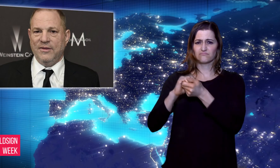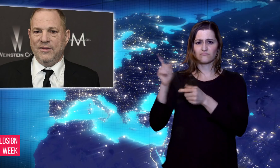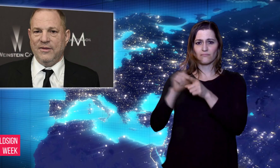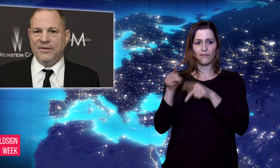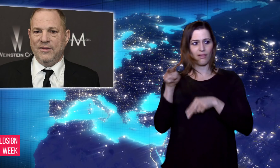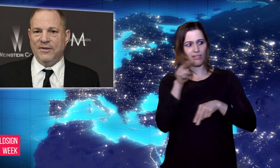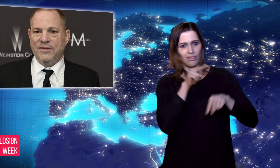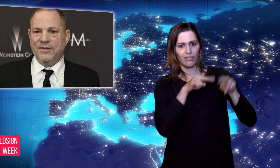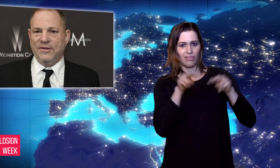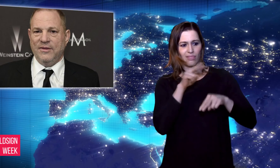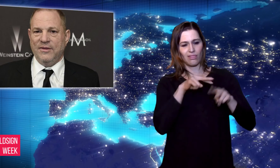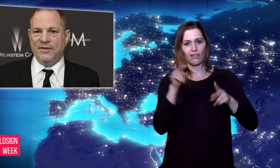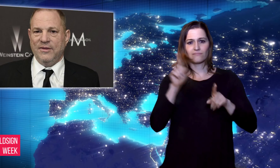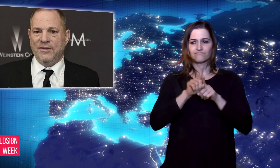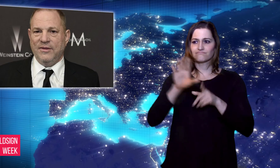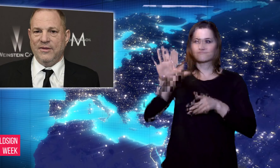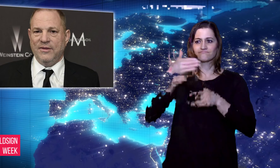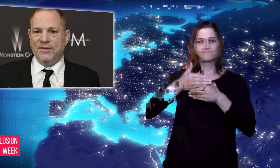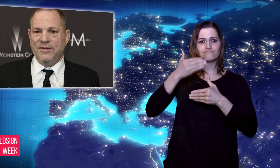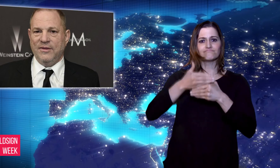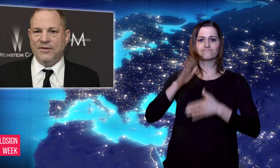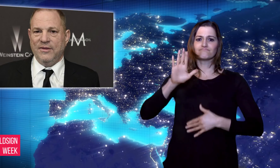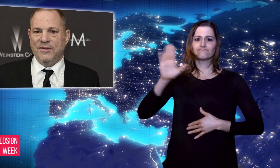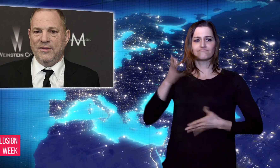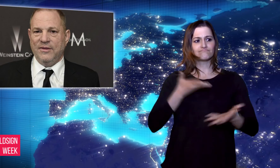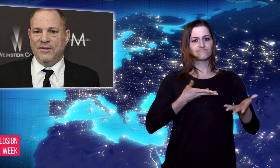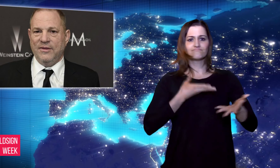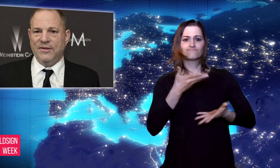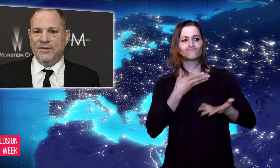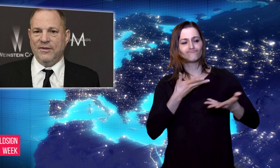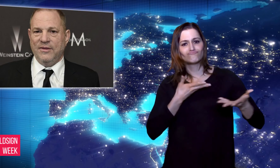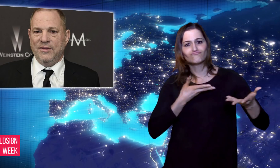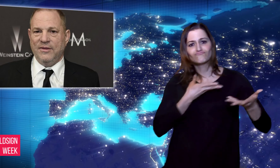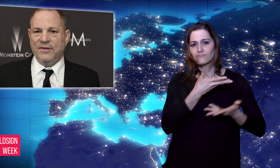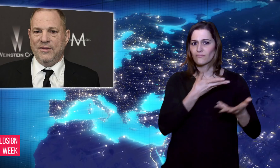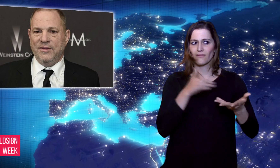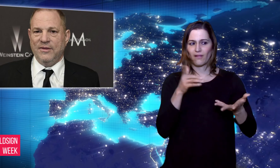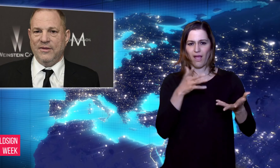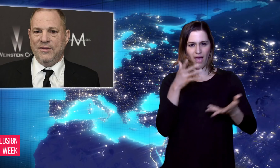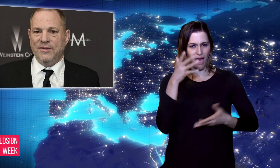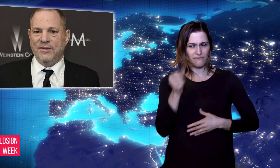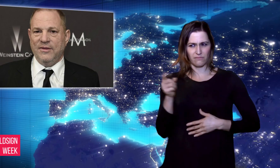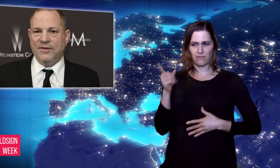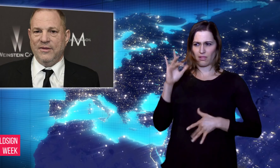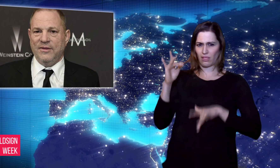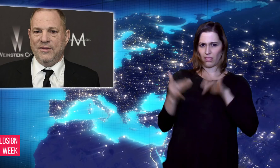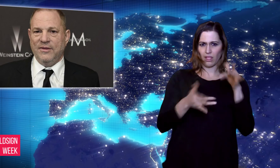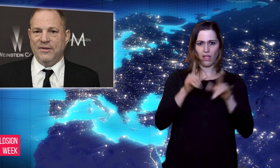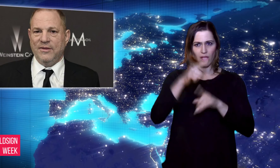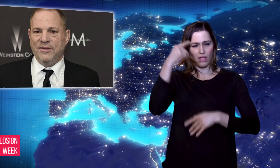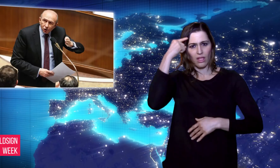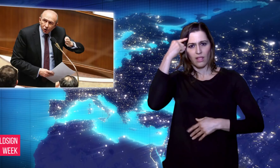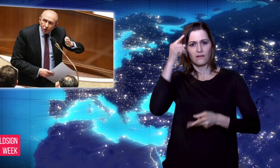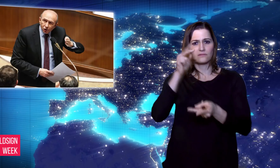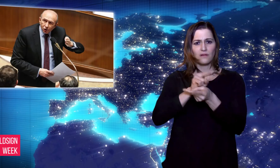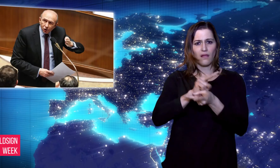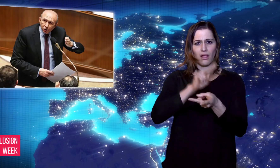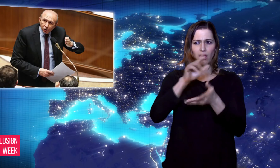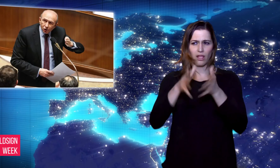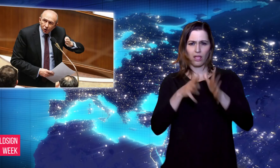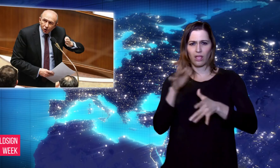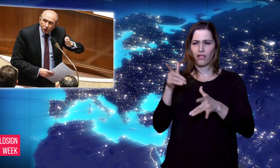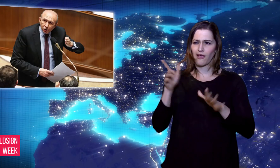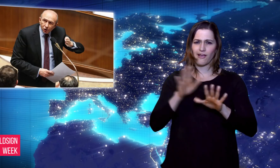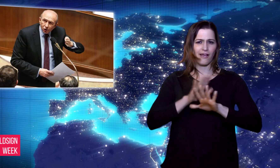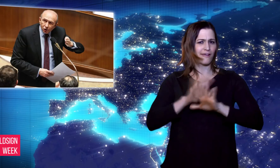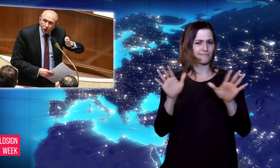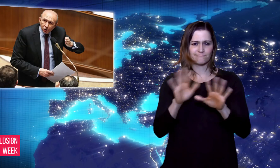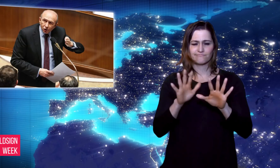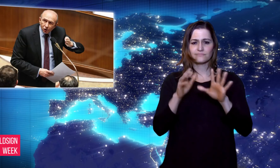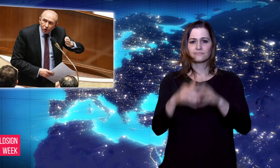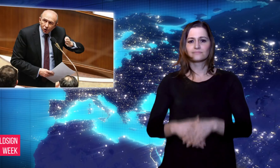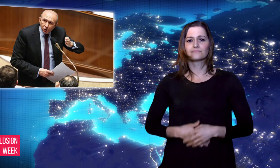sexual crimes jumped to 30% at the end